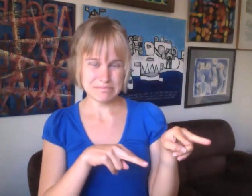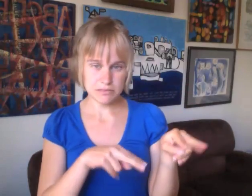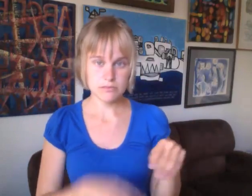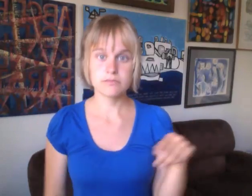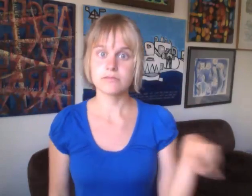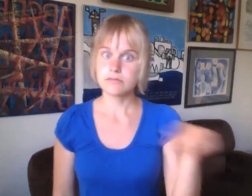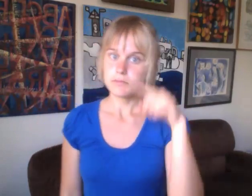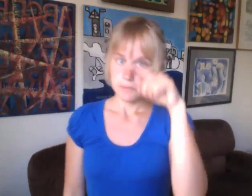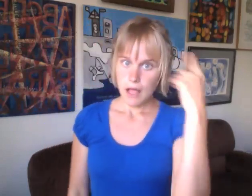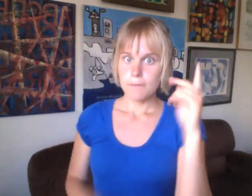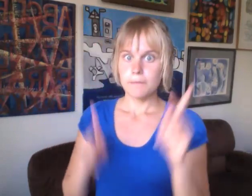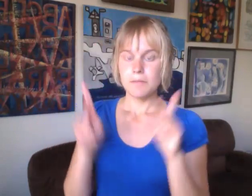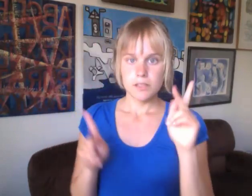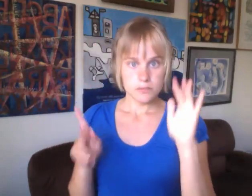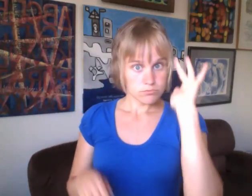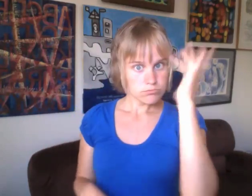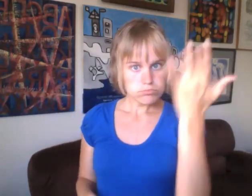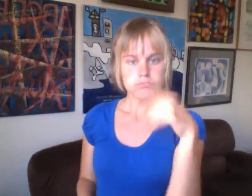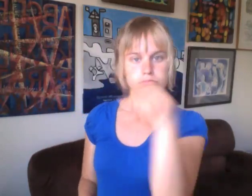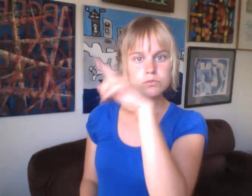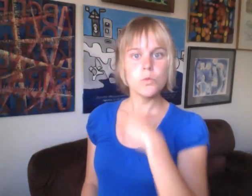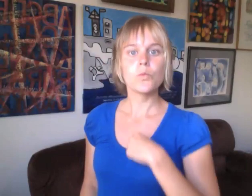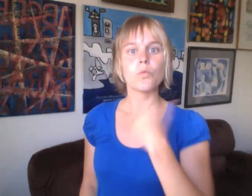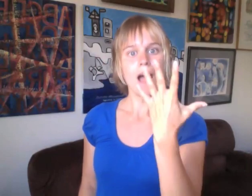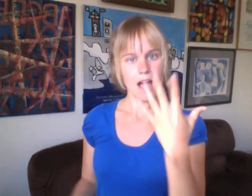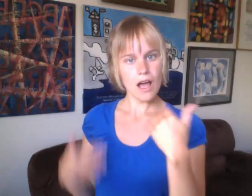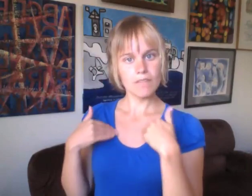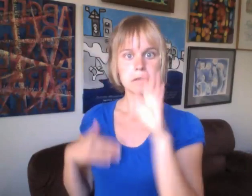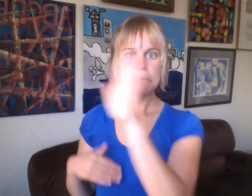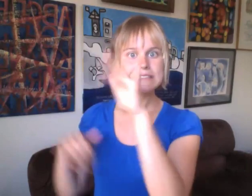Black people did not want to remain complicit toward